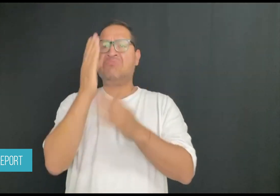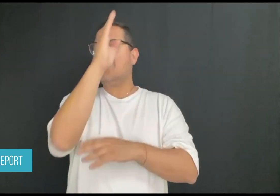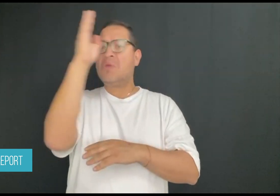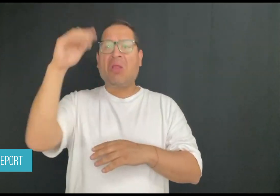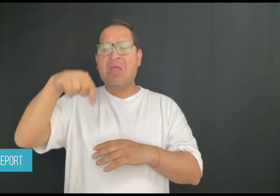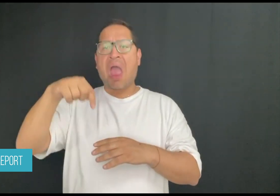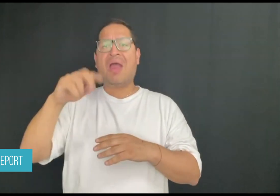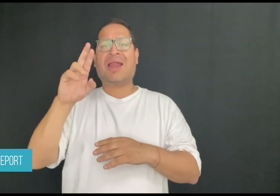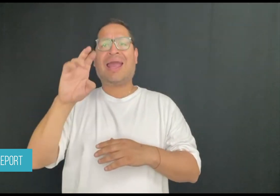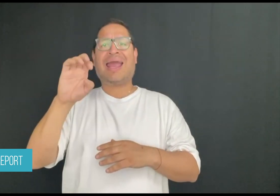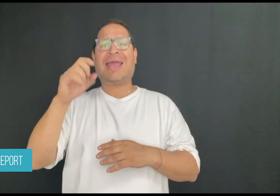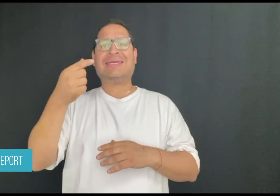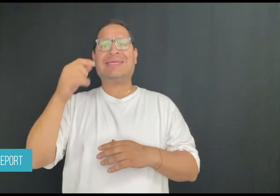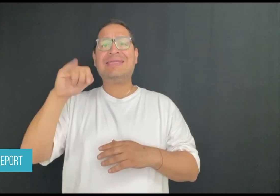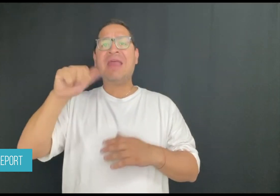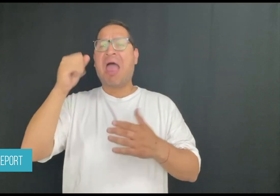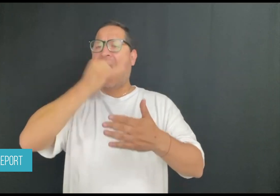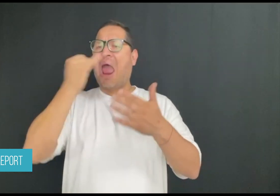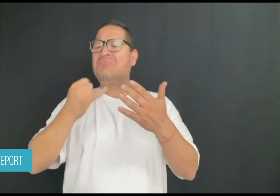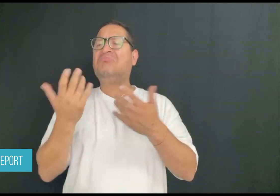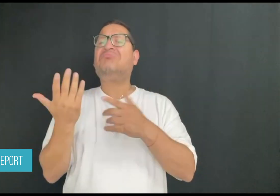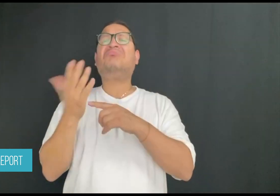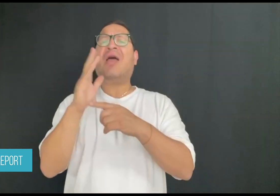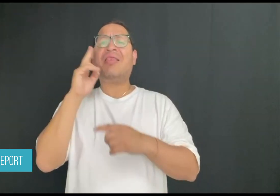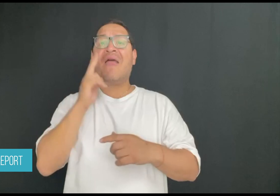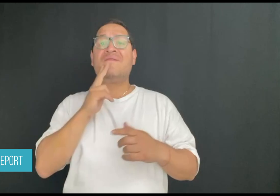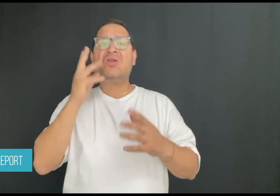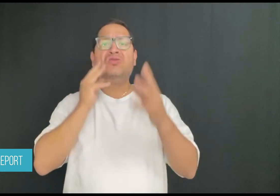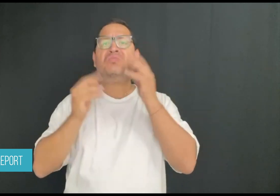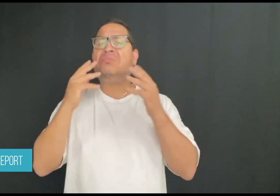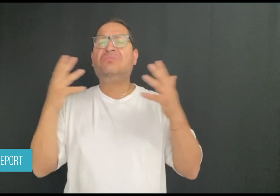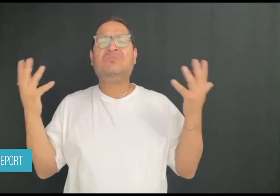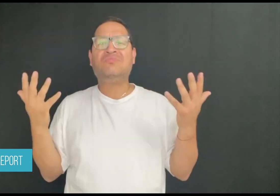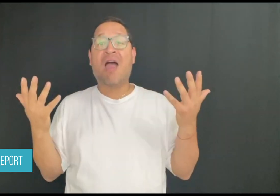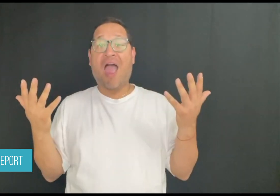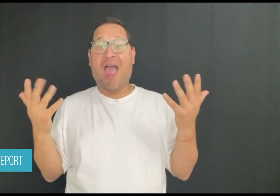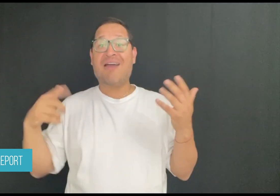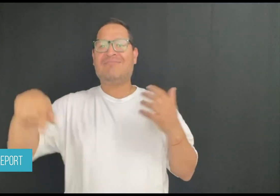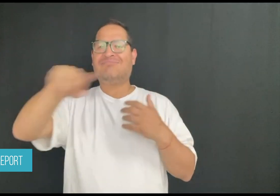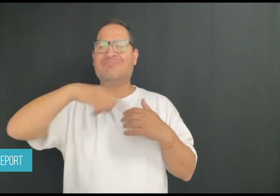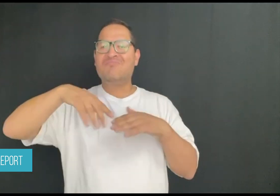of Deaf and hard-of-hearing people. The art is presented